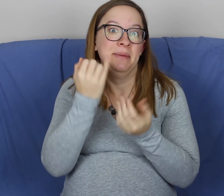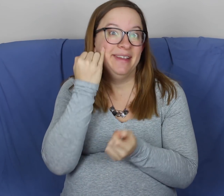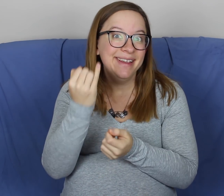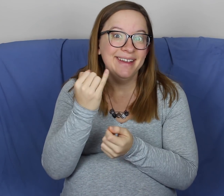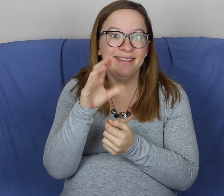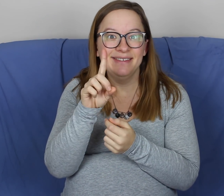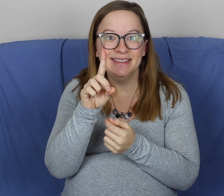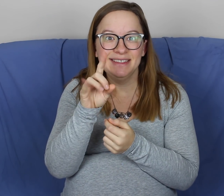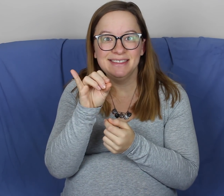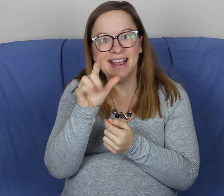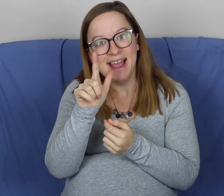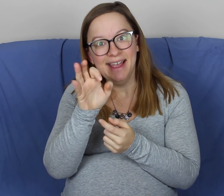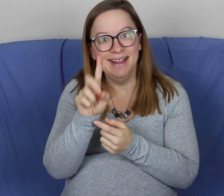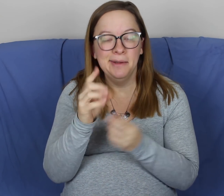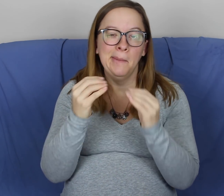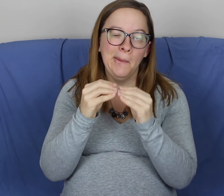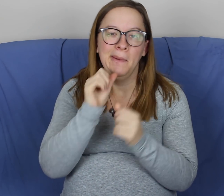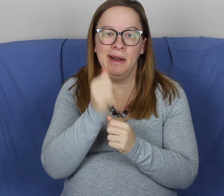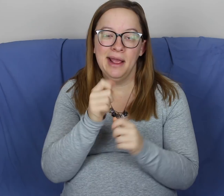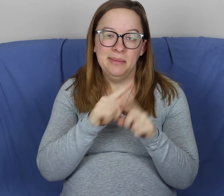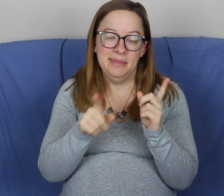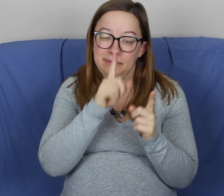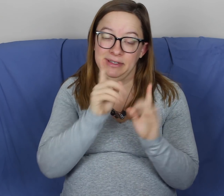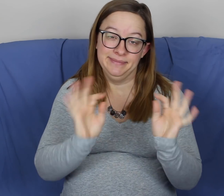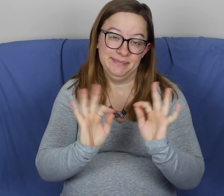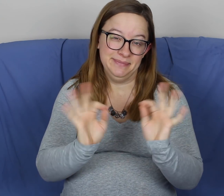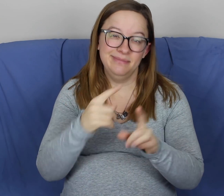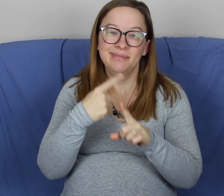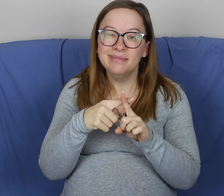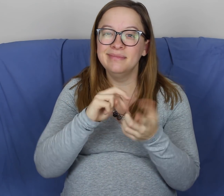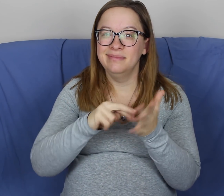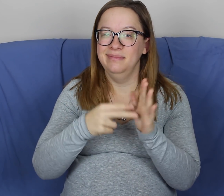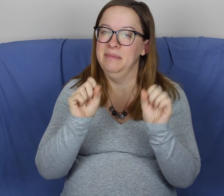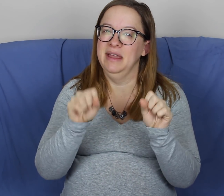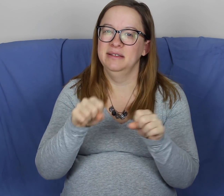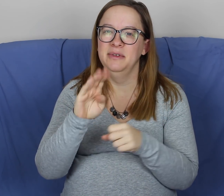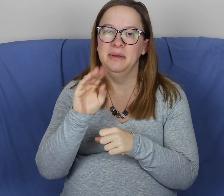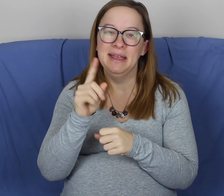Really it's just informing me if I'm dilated more or not and to be honest it's no big deal.